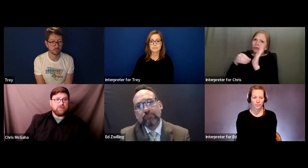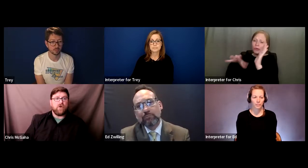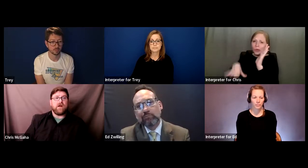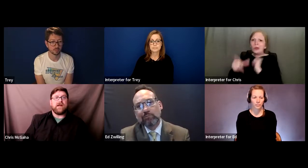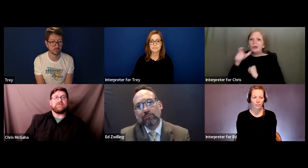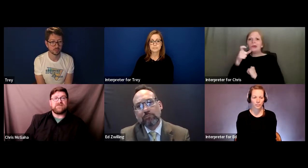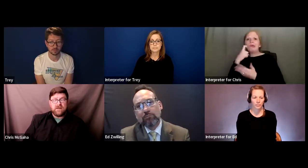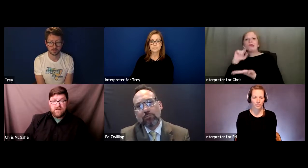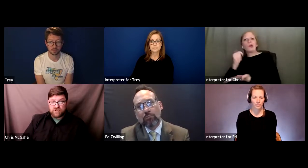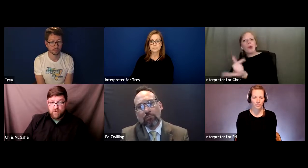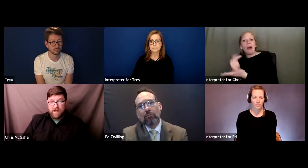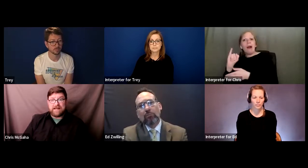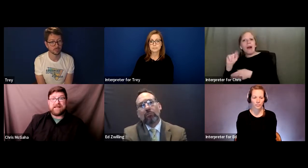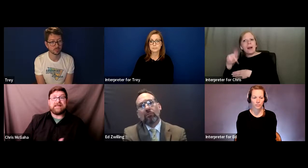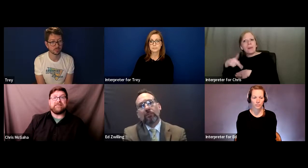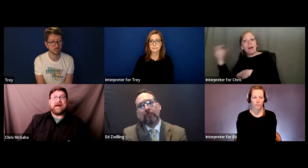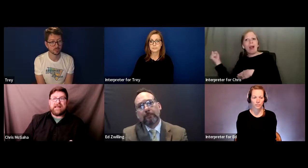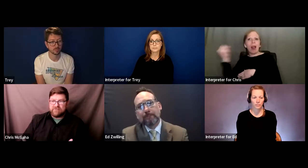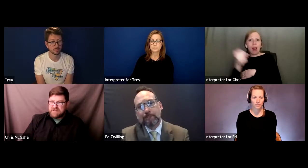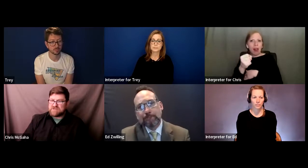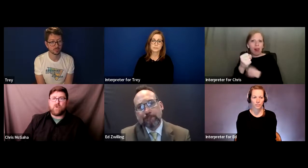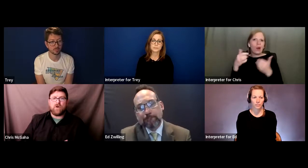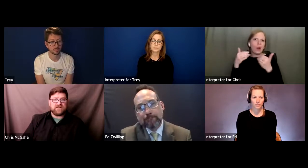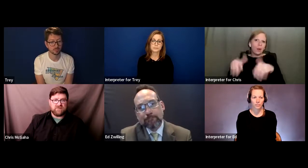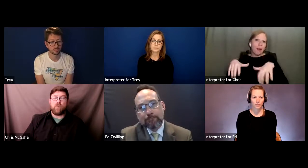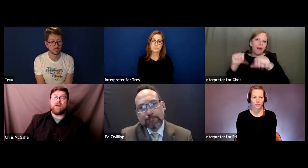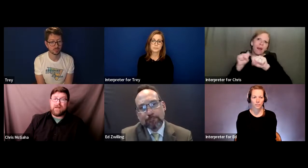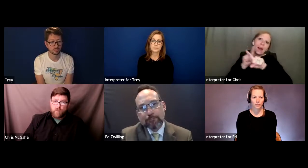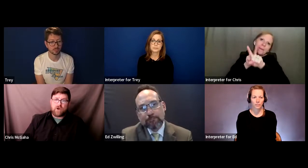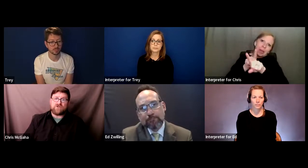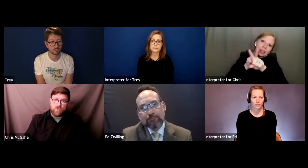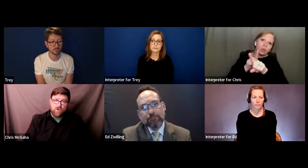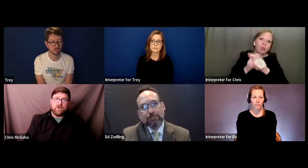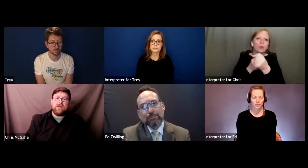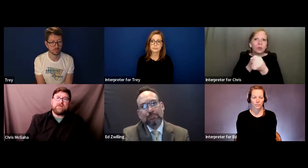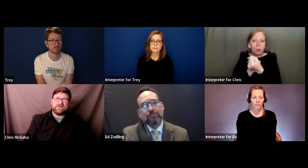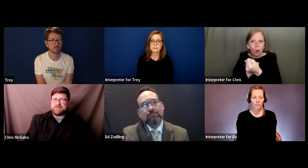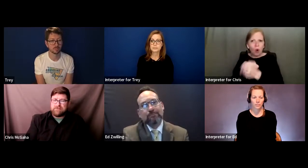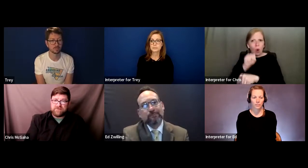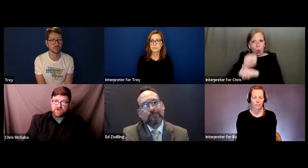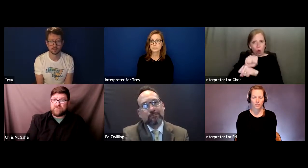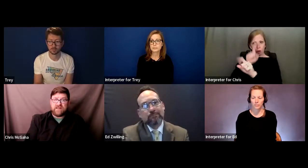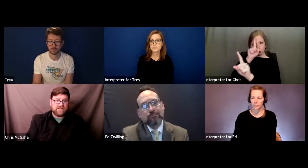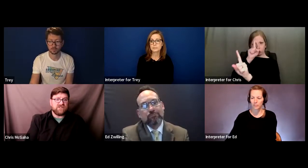programs to go ahead and get that, have mentoring and support and work toward some type of certification